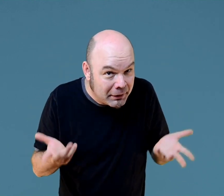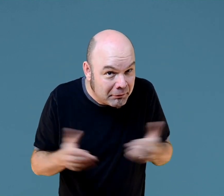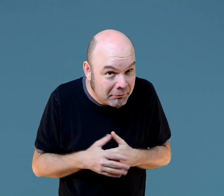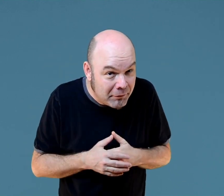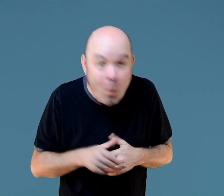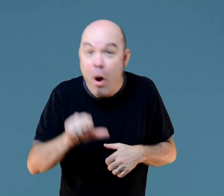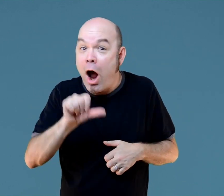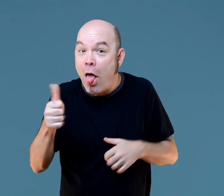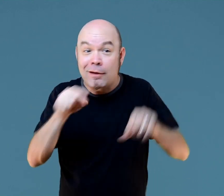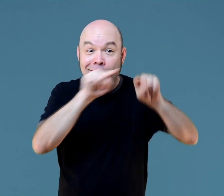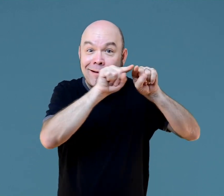It's a square.